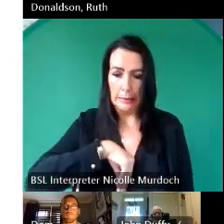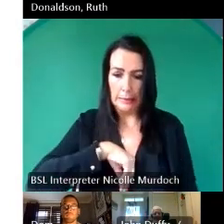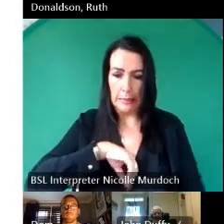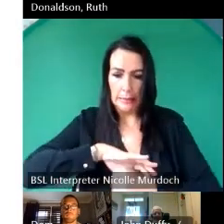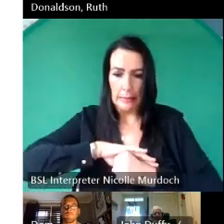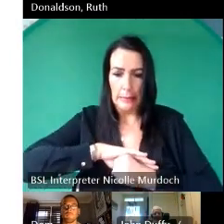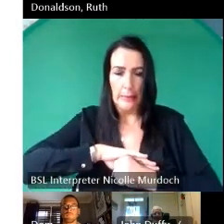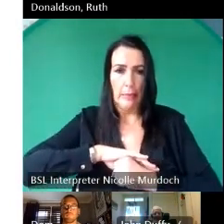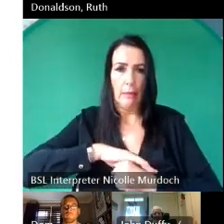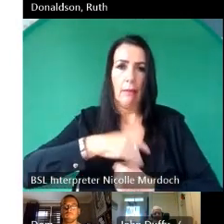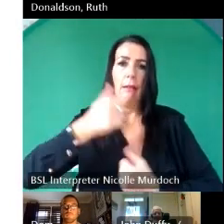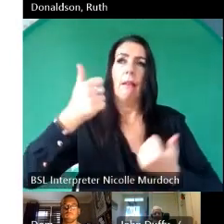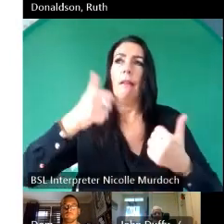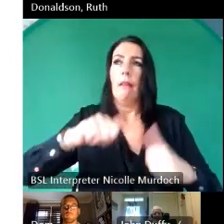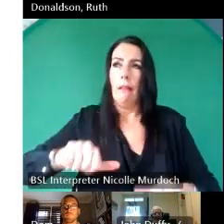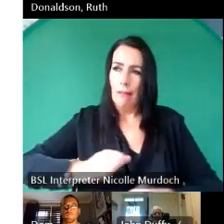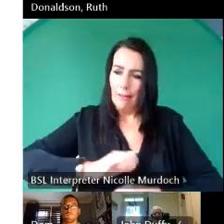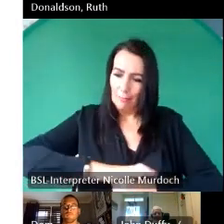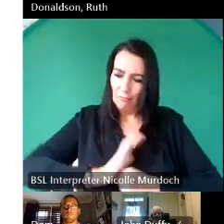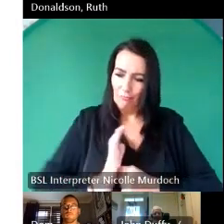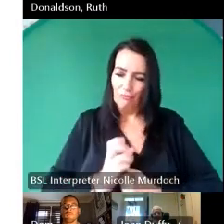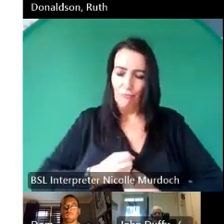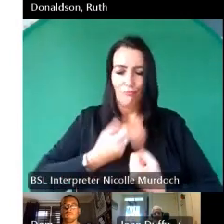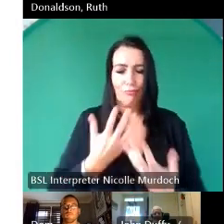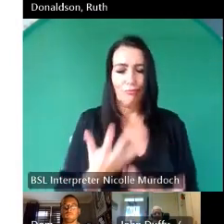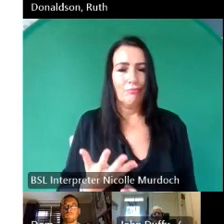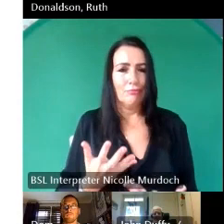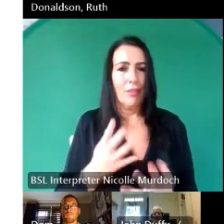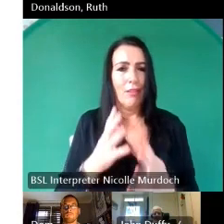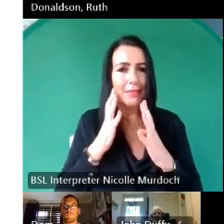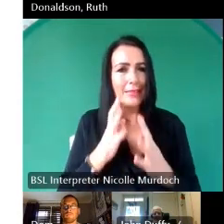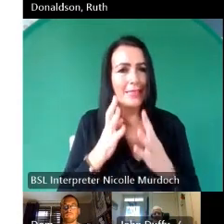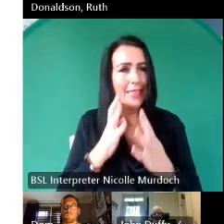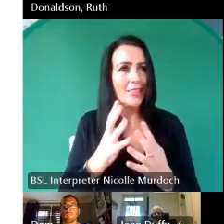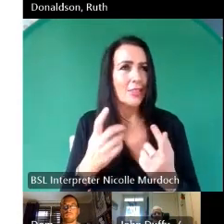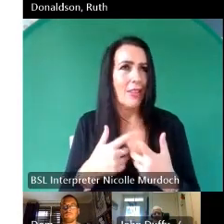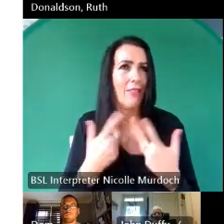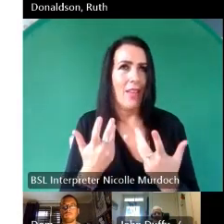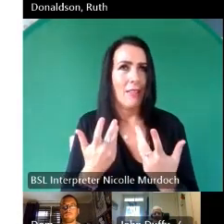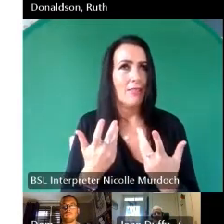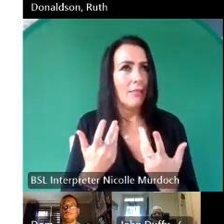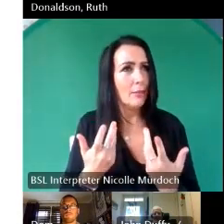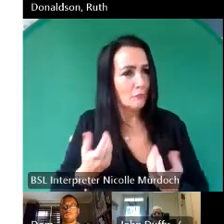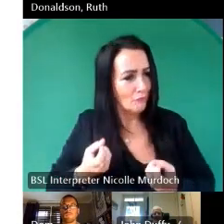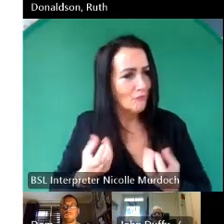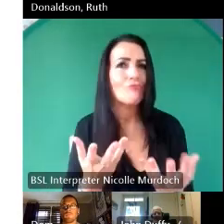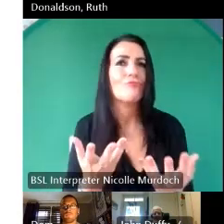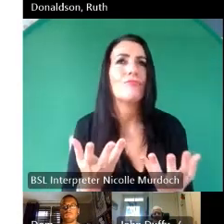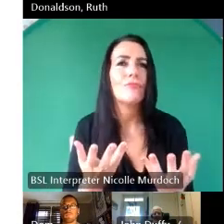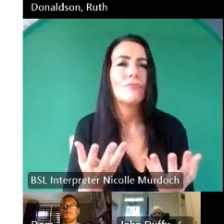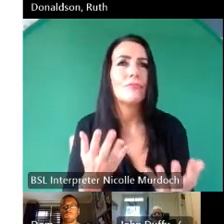tell them and his tears no longer felt like they were they were unheard he felt heard understood